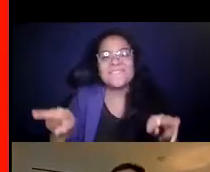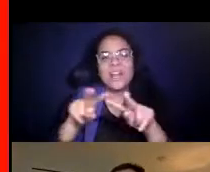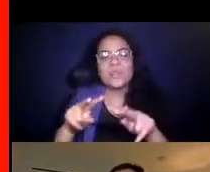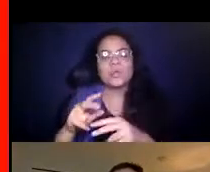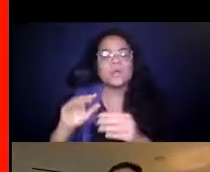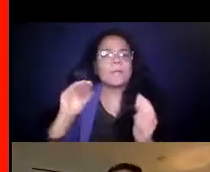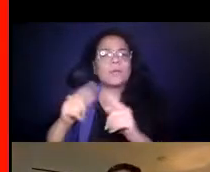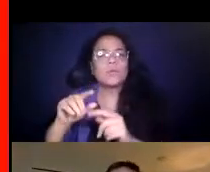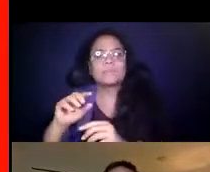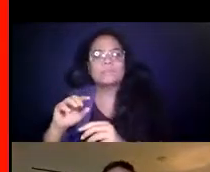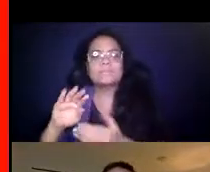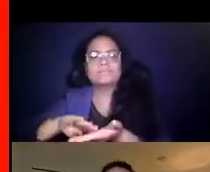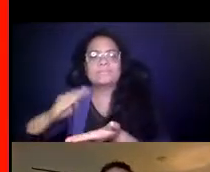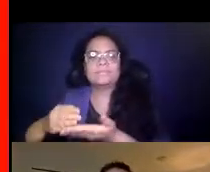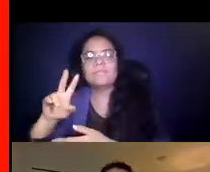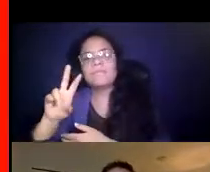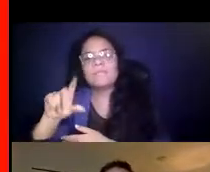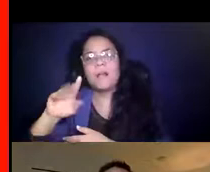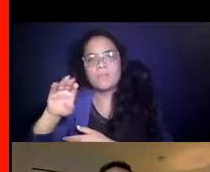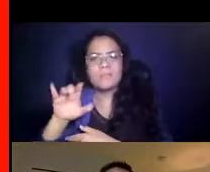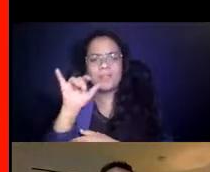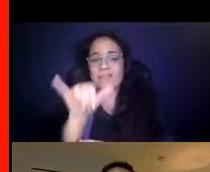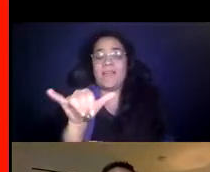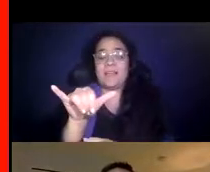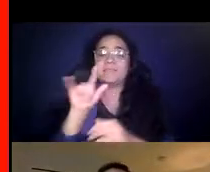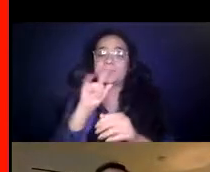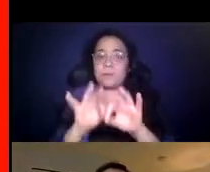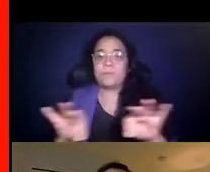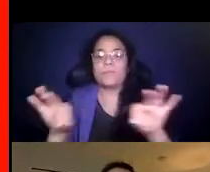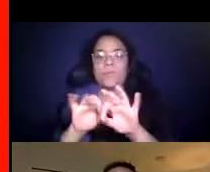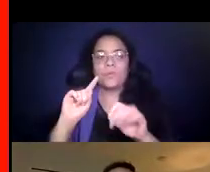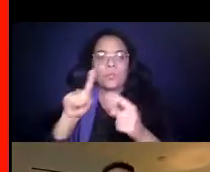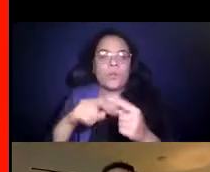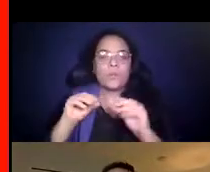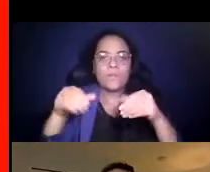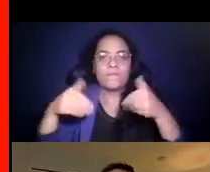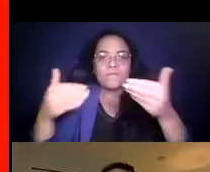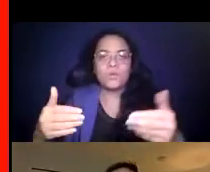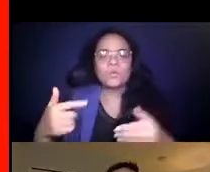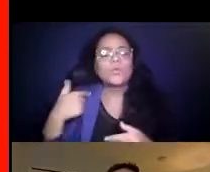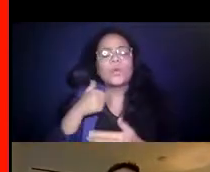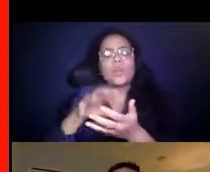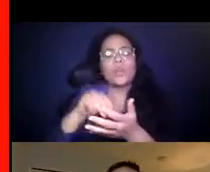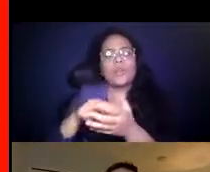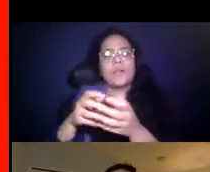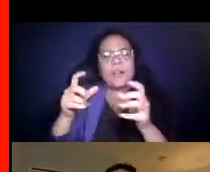14:19:57 I think that's going to be really important as we move forward. 14:20:00 We've learned a lot about essential operations and what that really means.